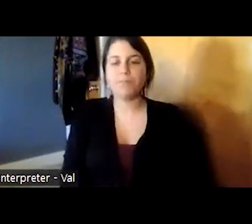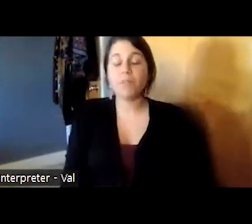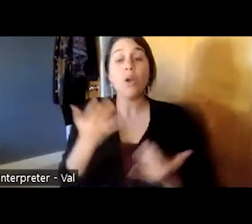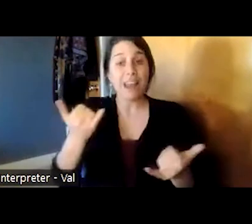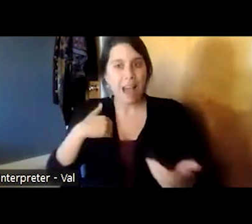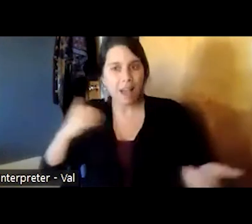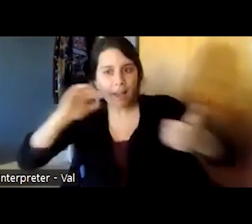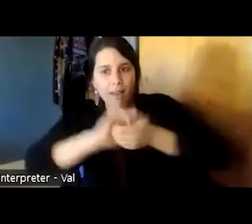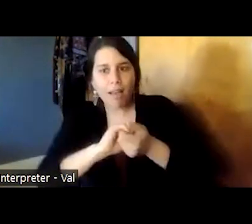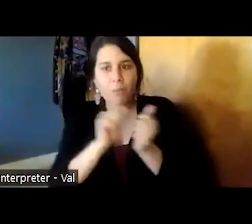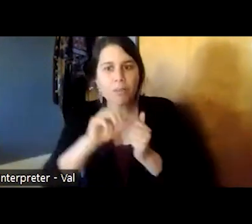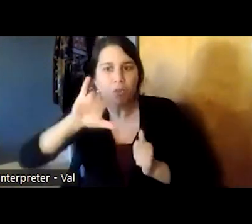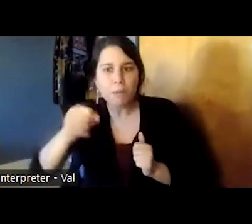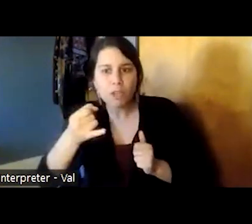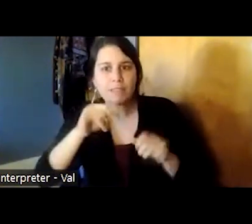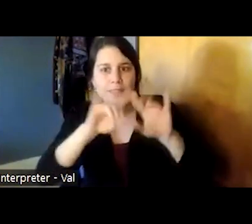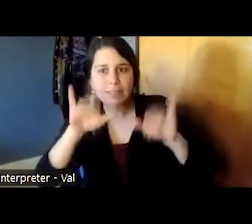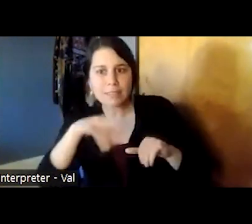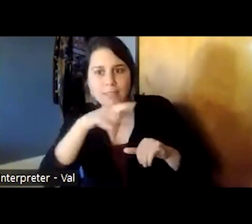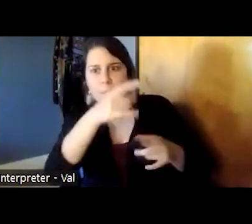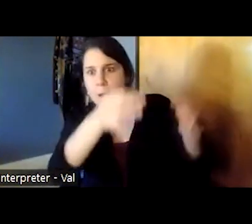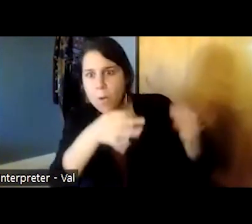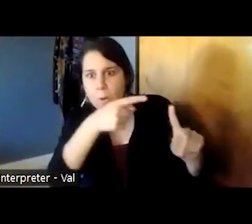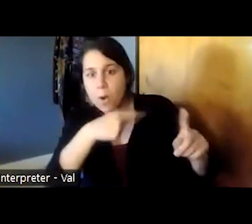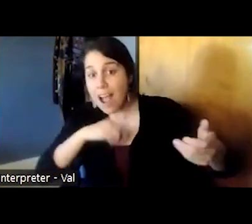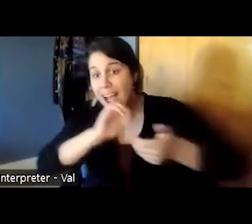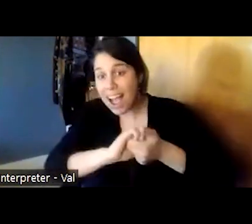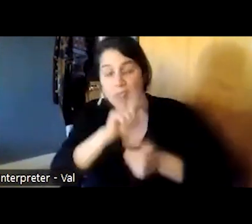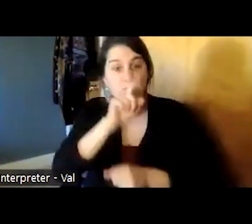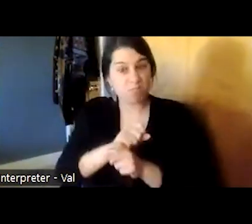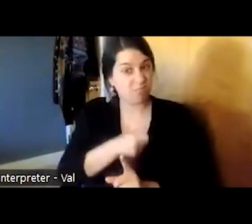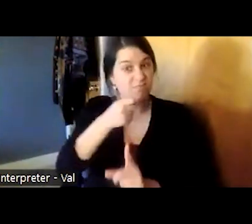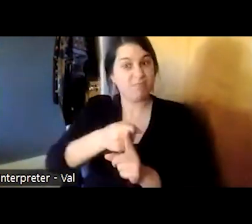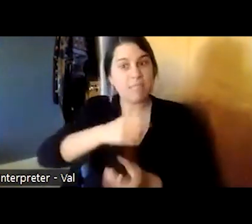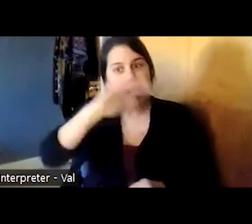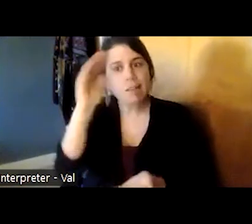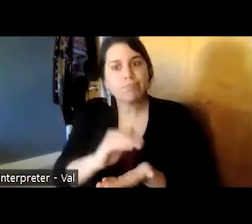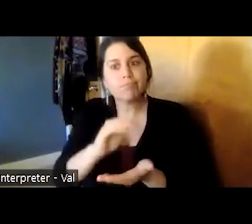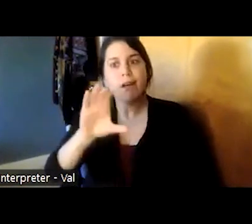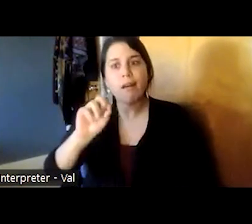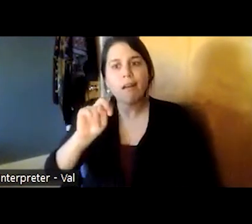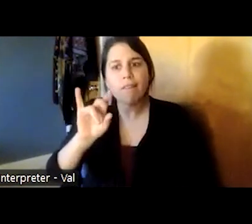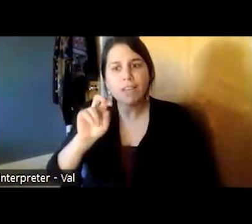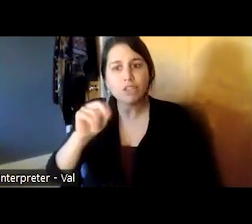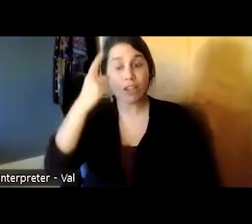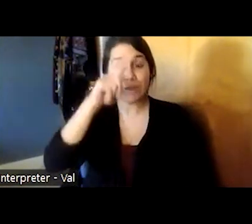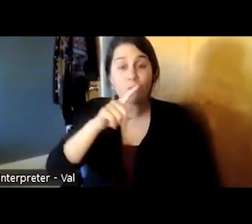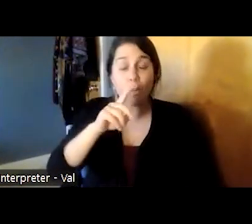certain ways we were able to significantly reduce convictions for new crimes day spent in jail days